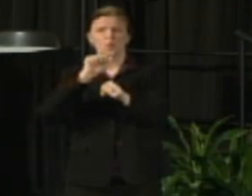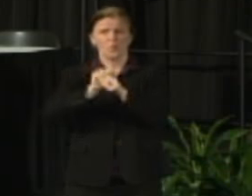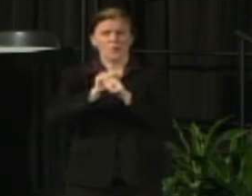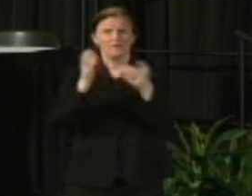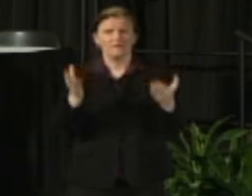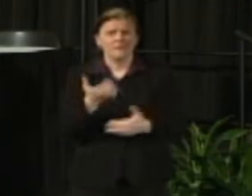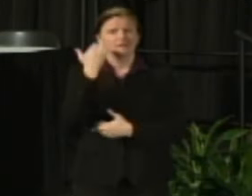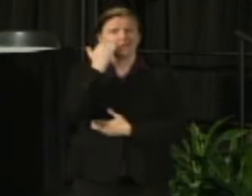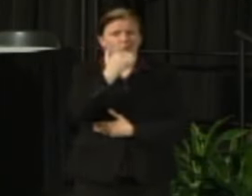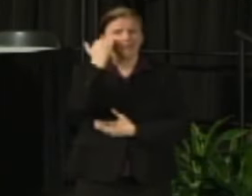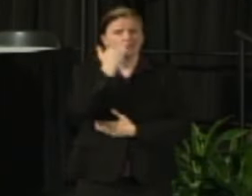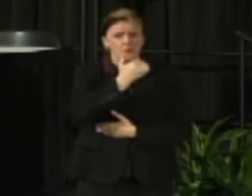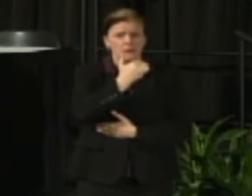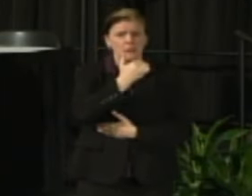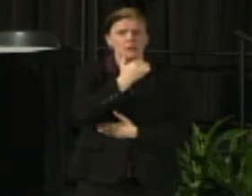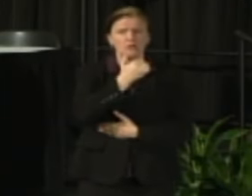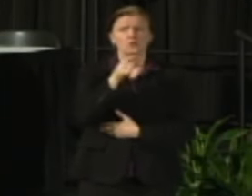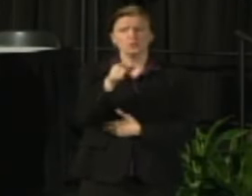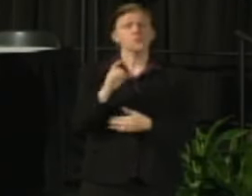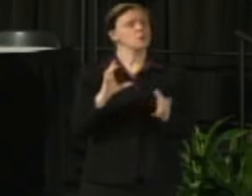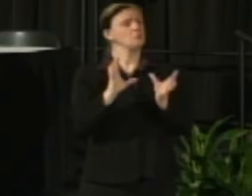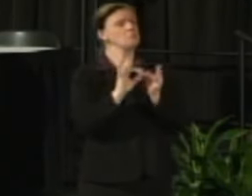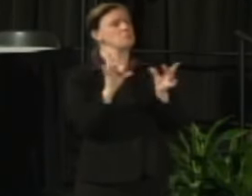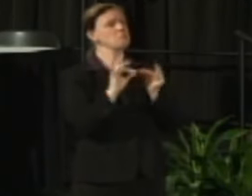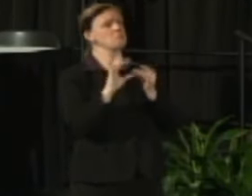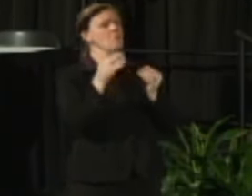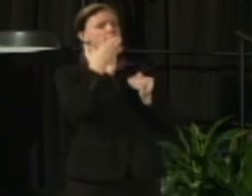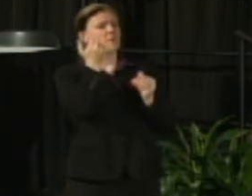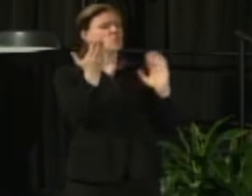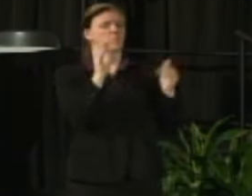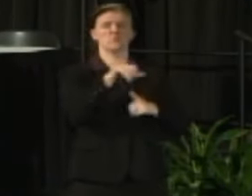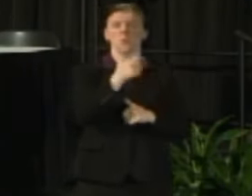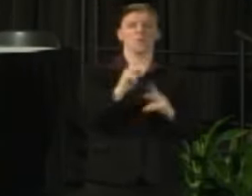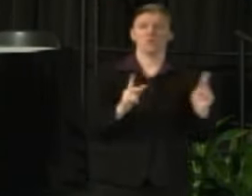of the university can speak better than anybody else about the difference that we make.